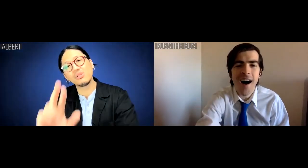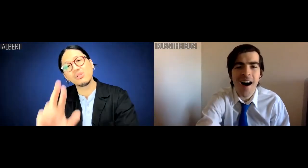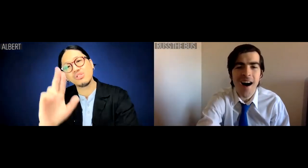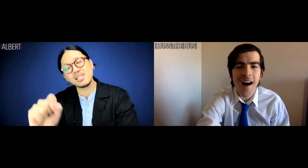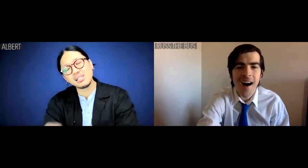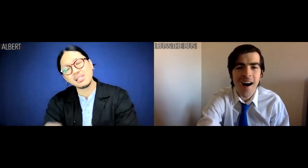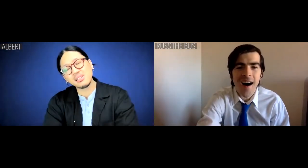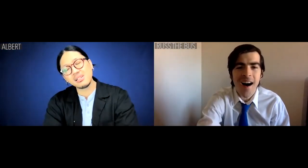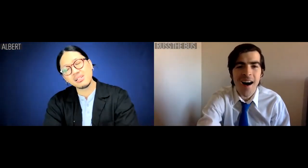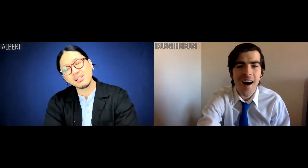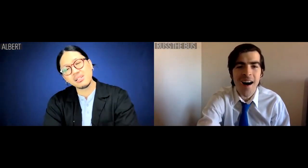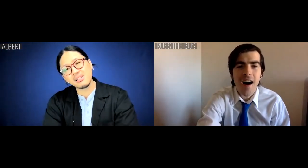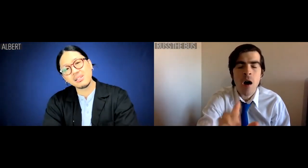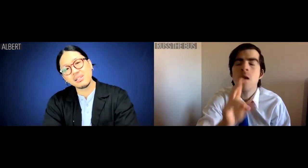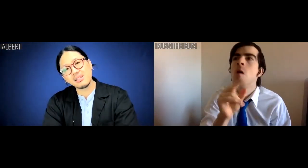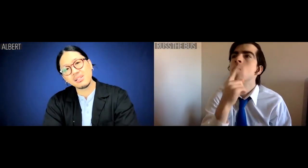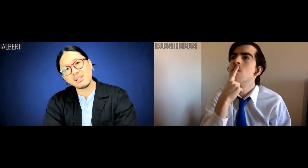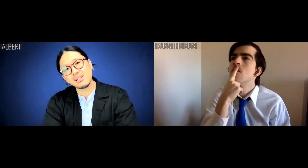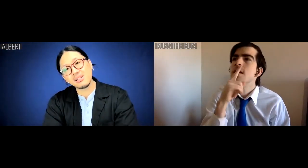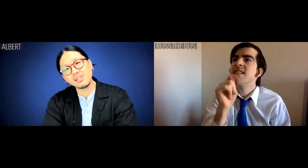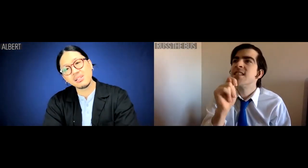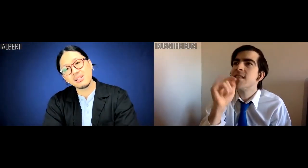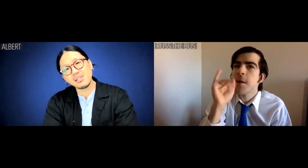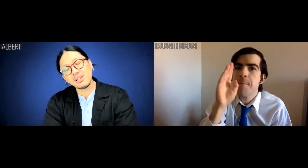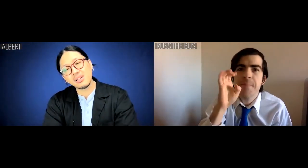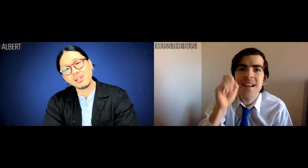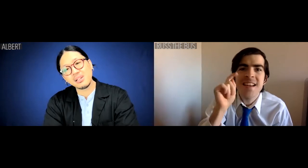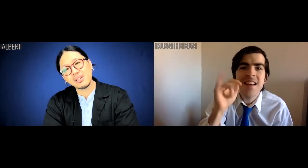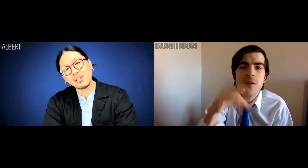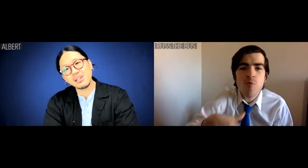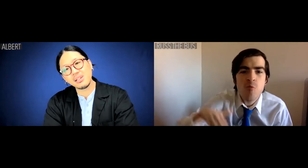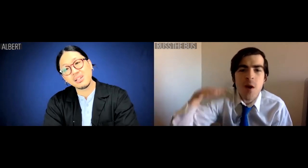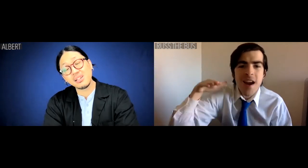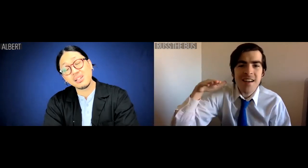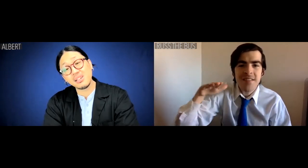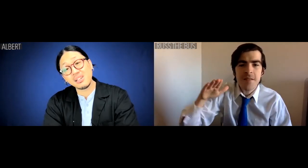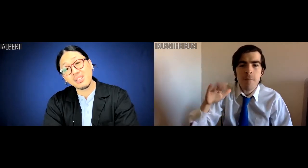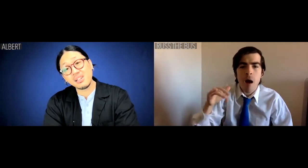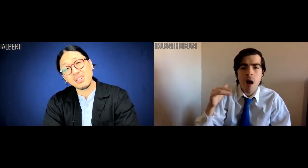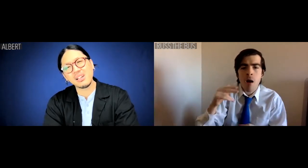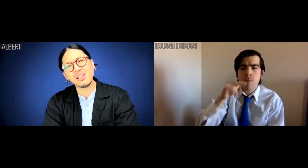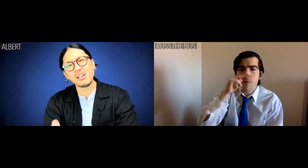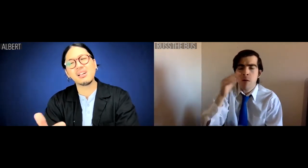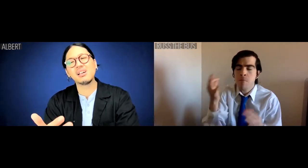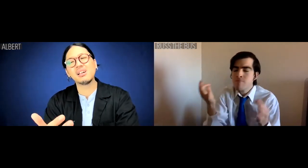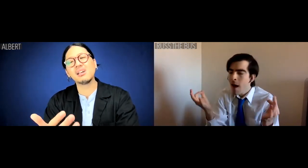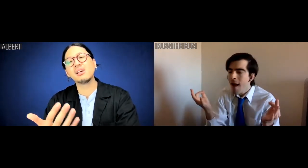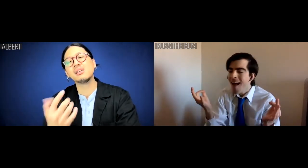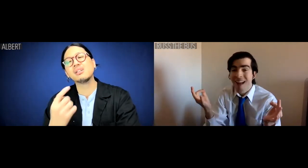Albert: Russ. Russ the Bus: You're Tibetan raised by Nepalese monks.